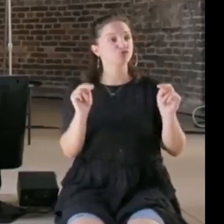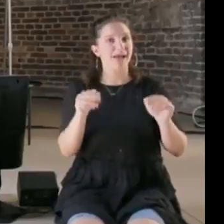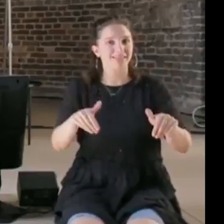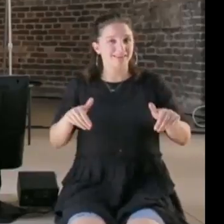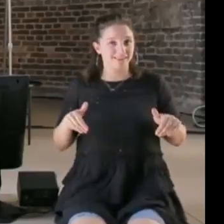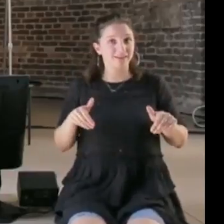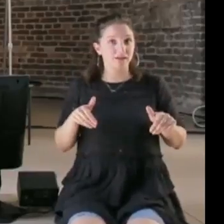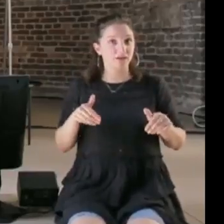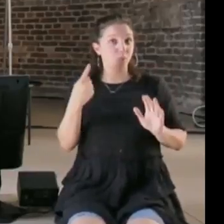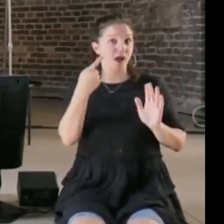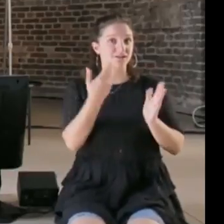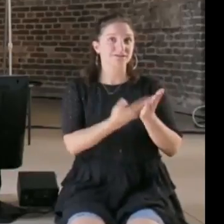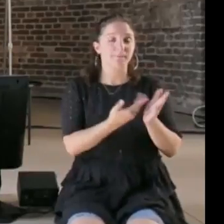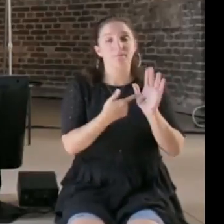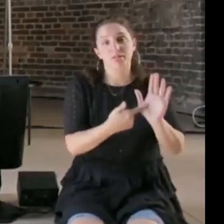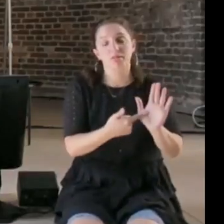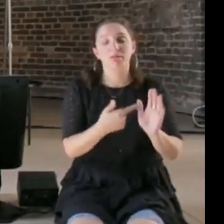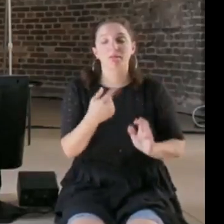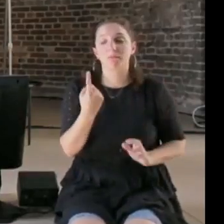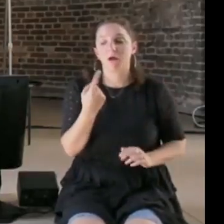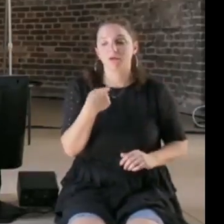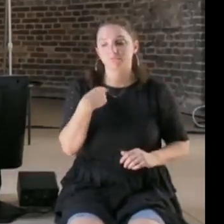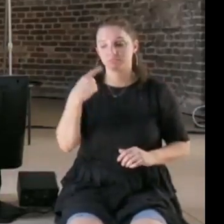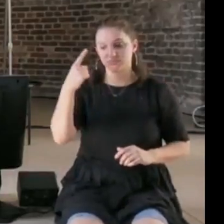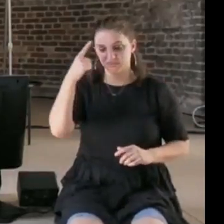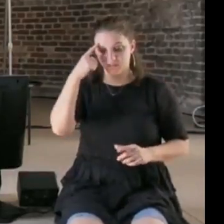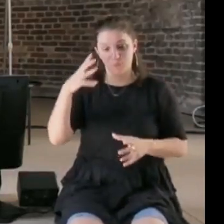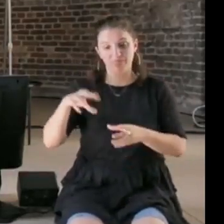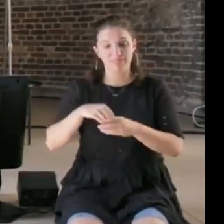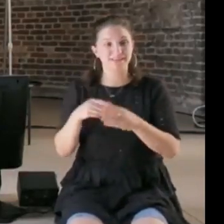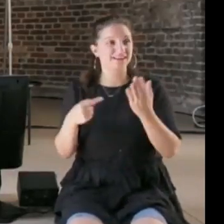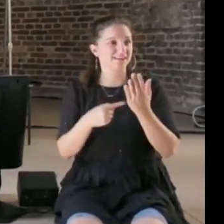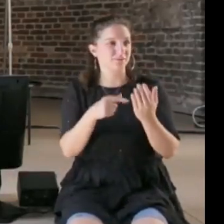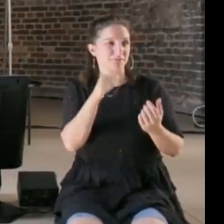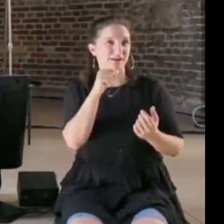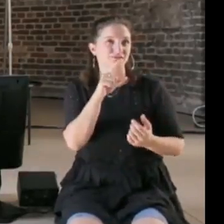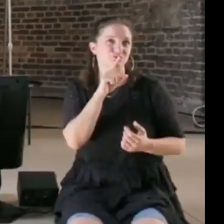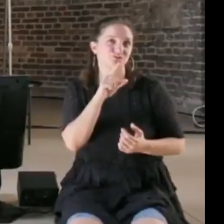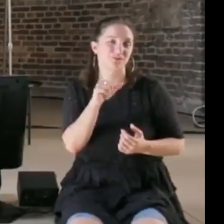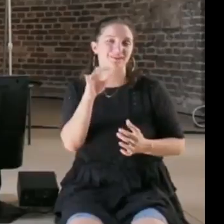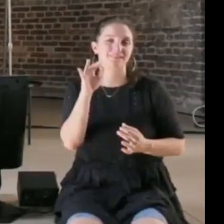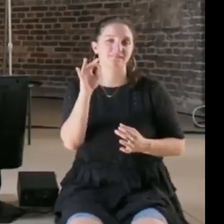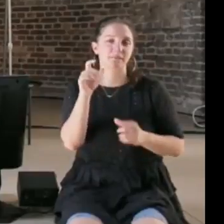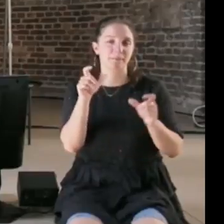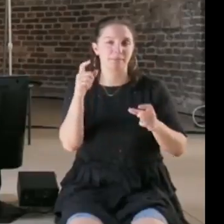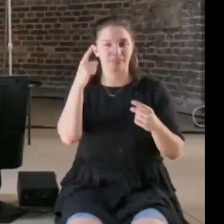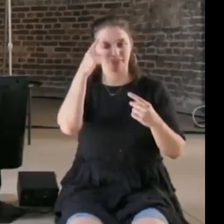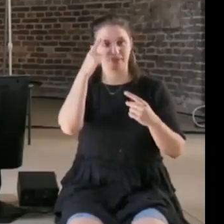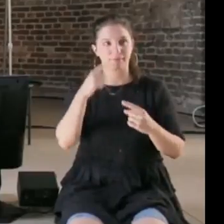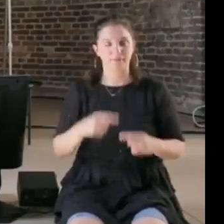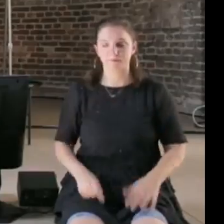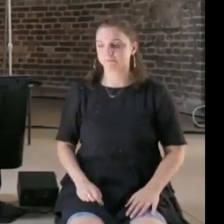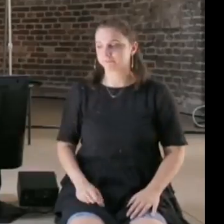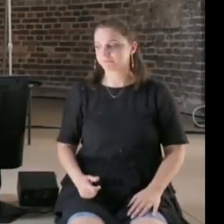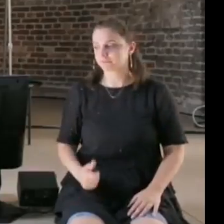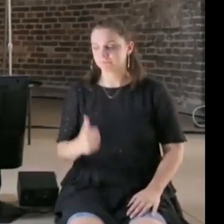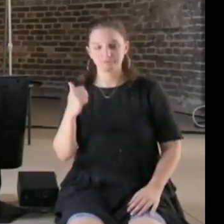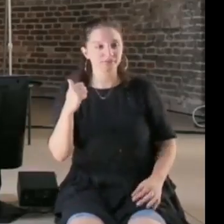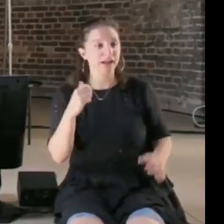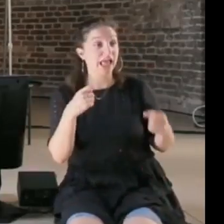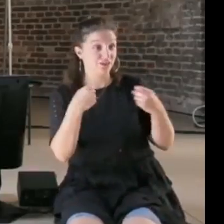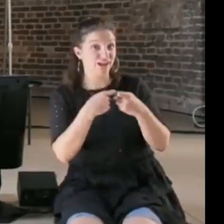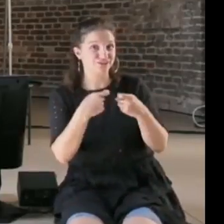of among technologists themselves to try to do that.